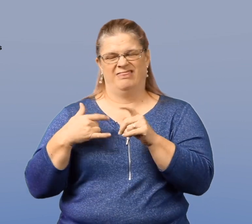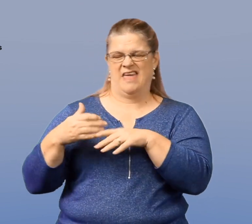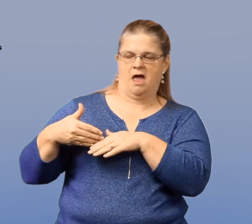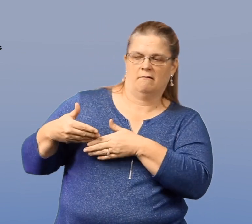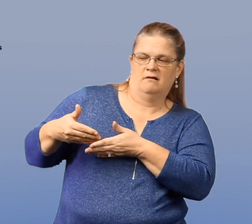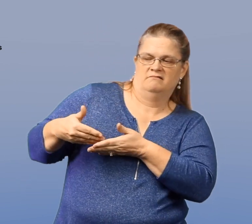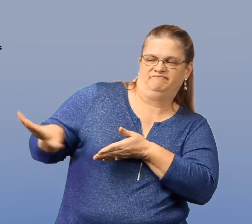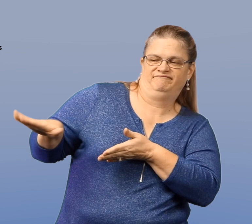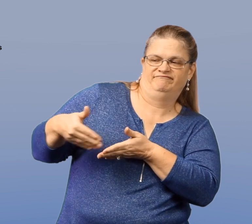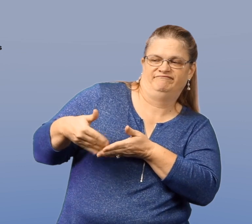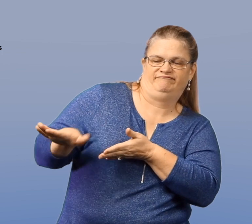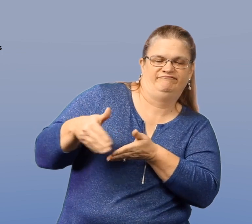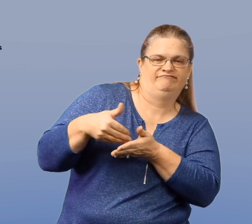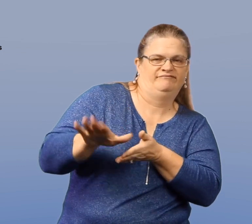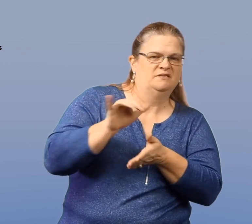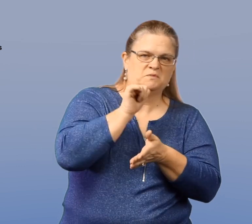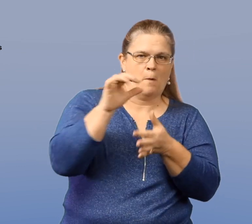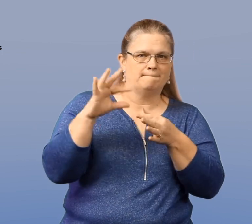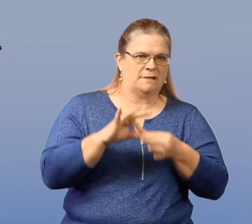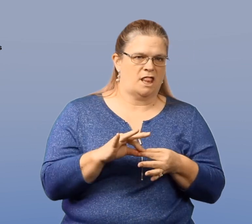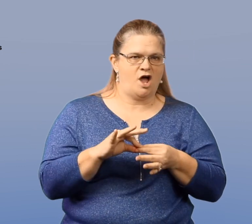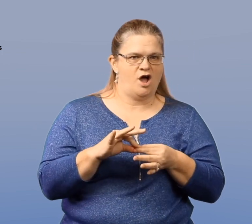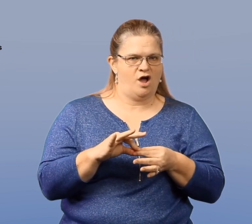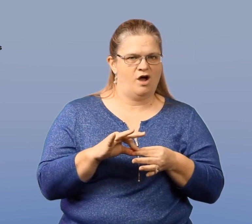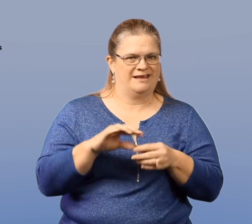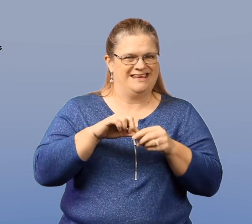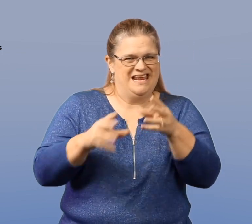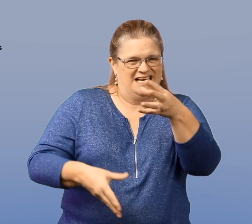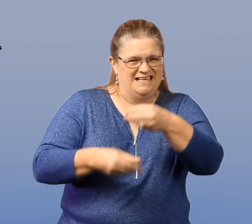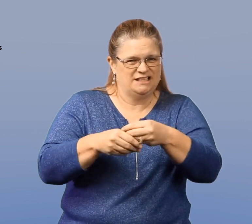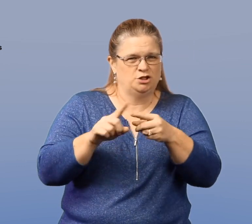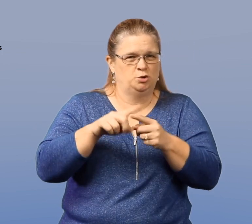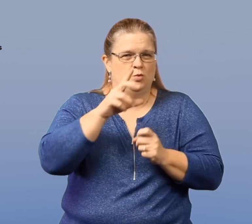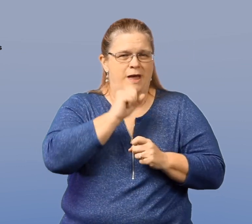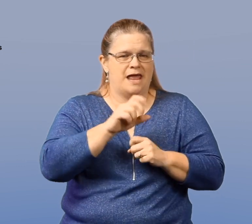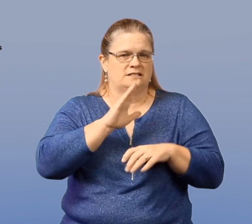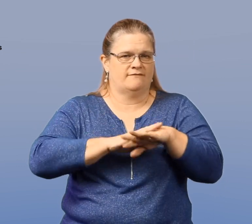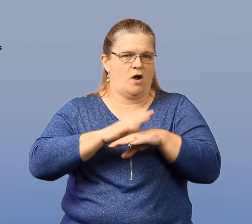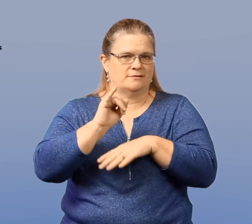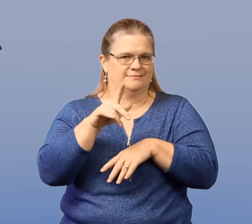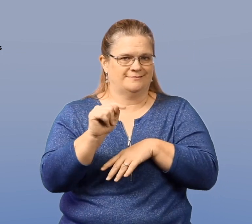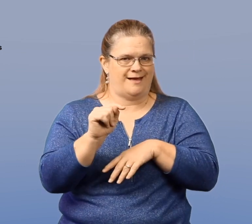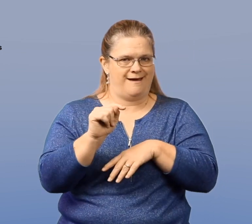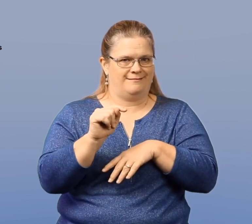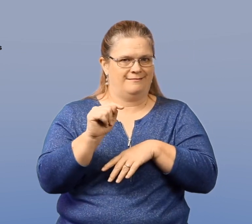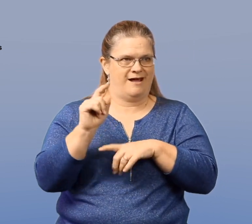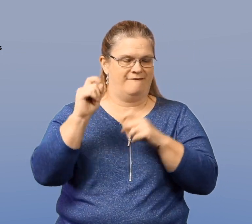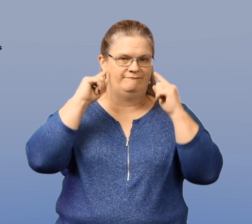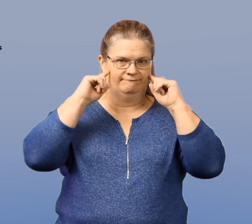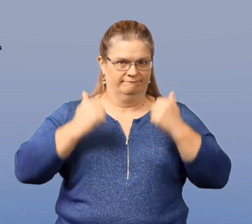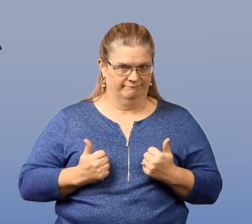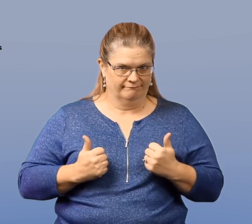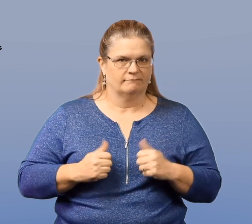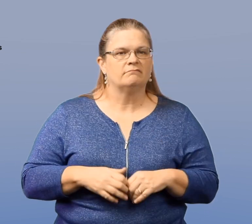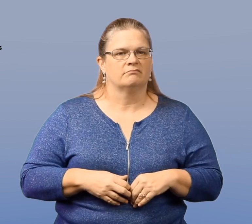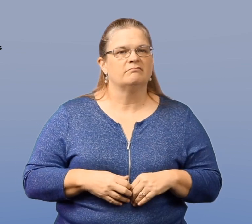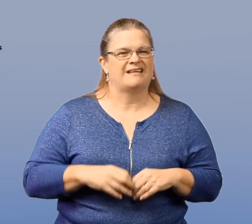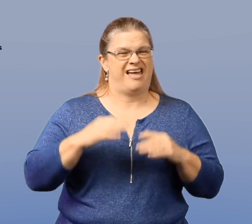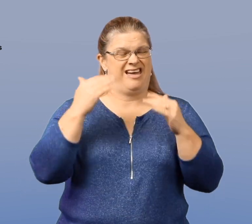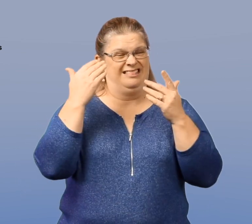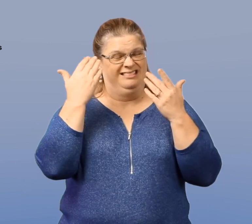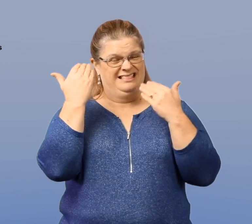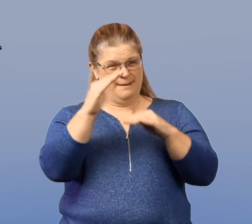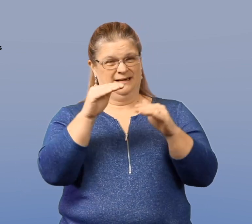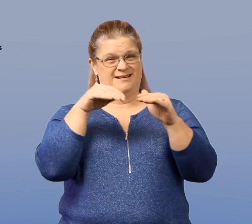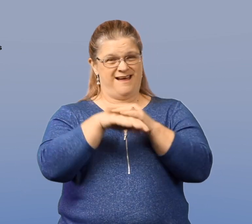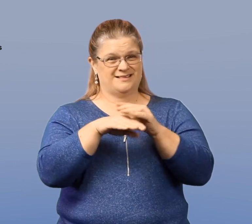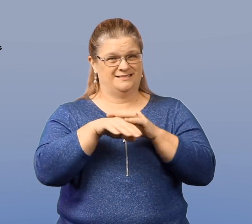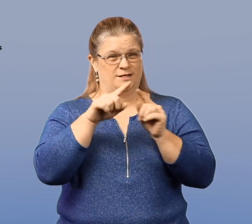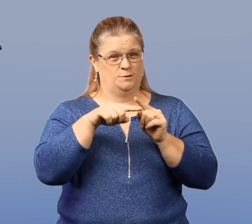and feelings of not belonging, as well as the age of onset of hearing loss and access